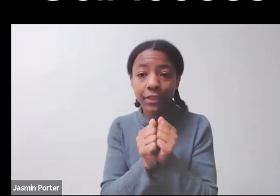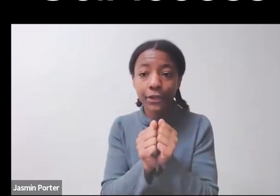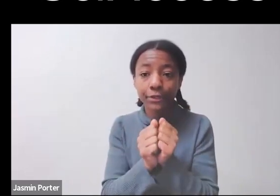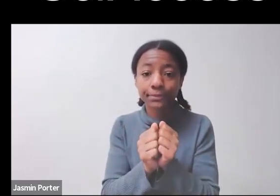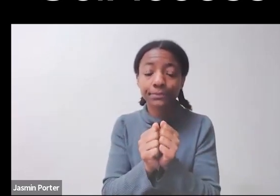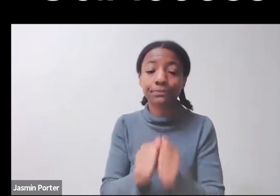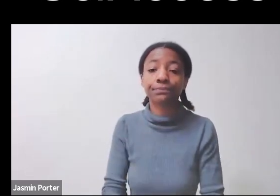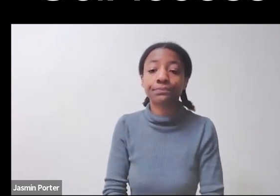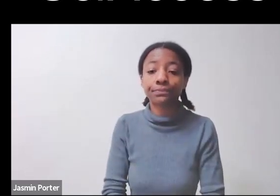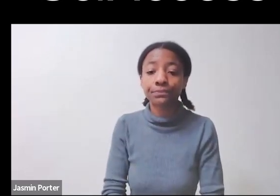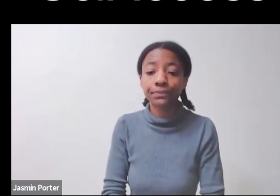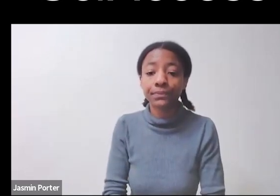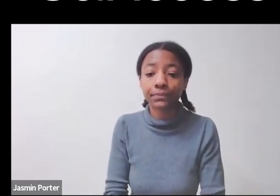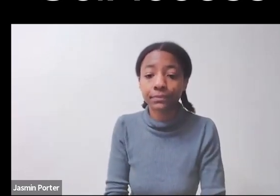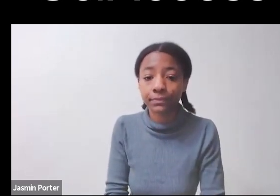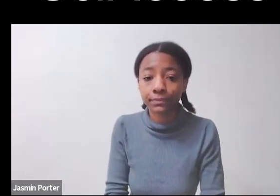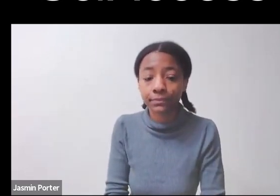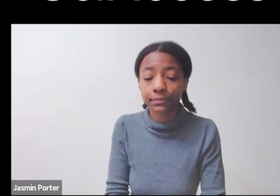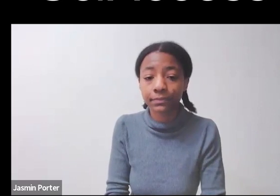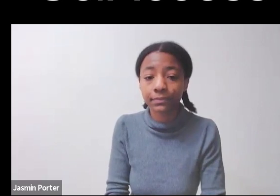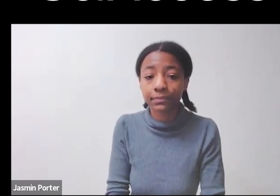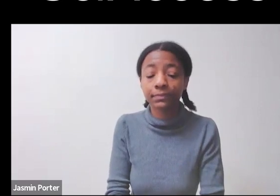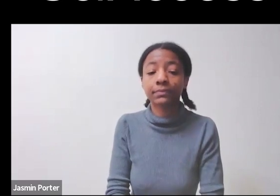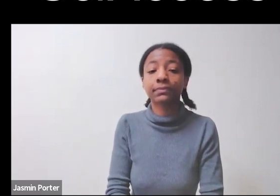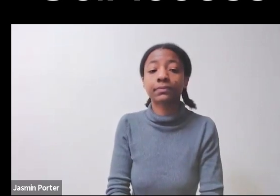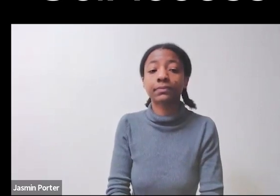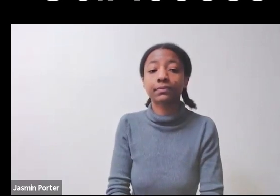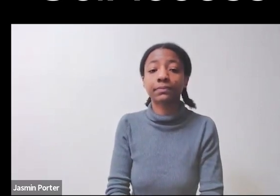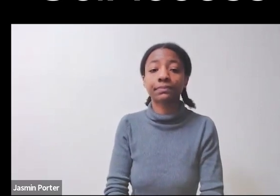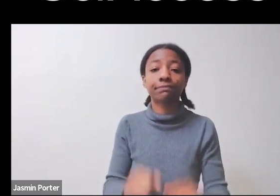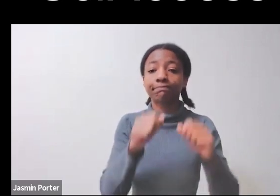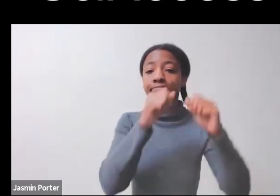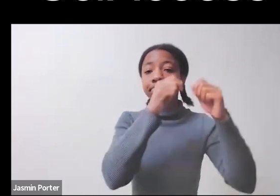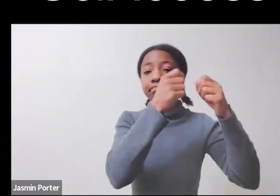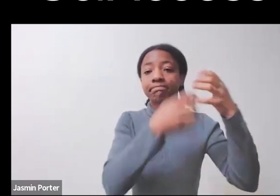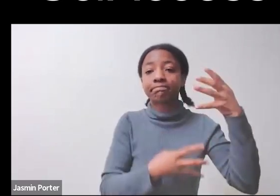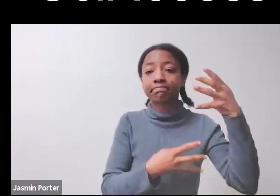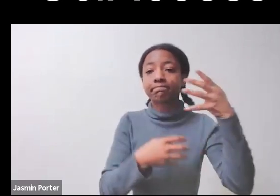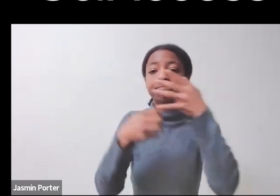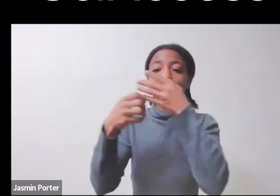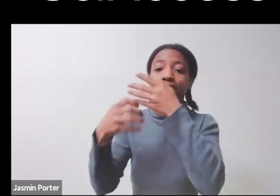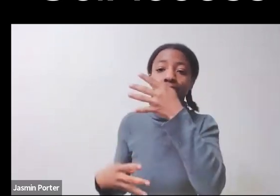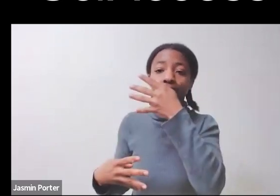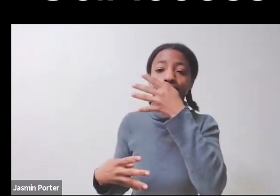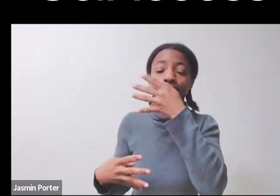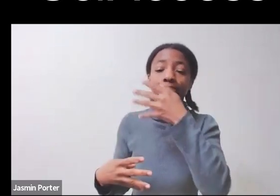It turns out what you would find, you just get a lot of results that are math learning disabilities.